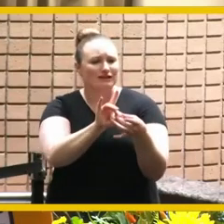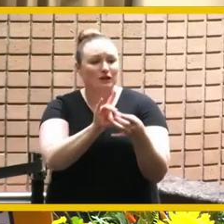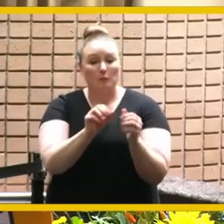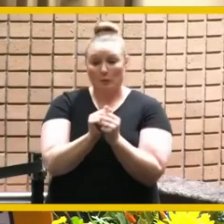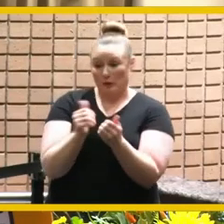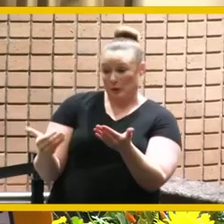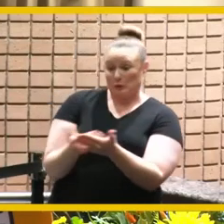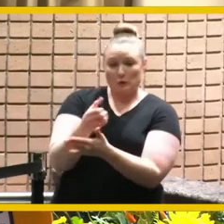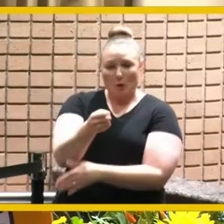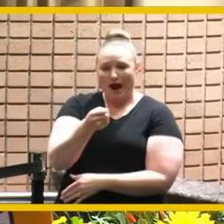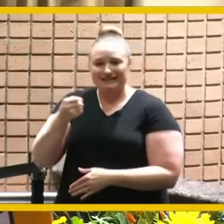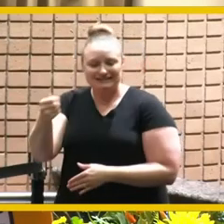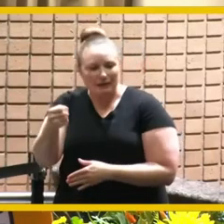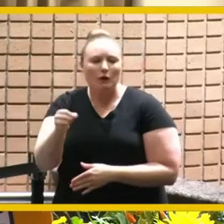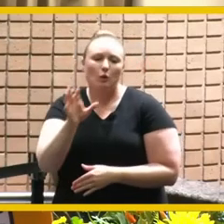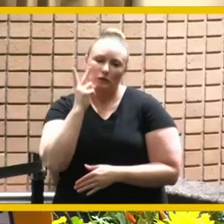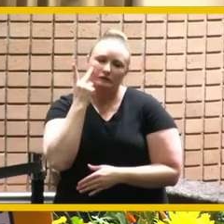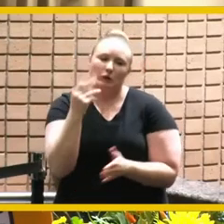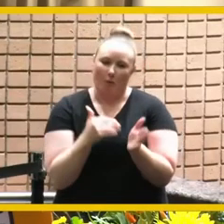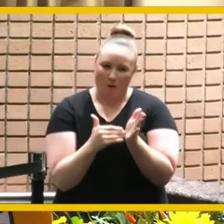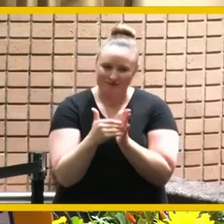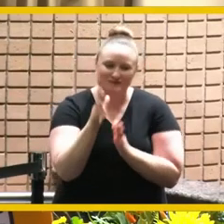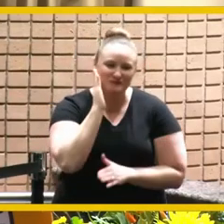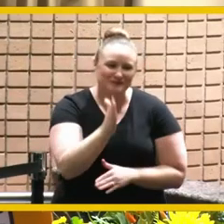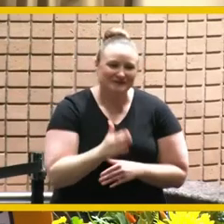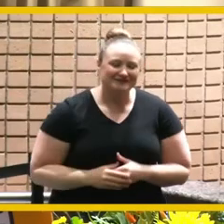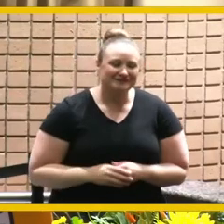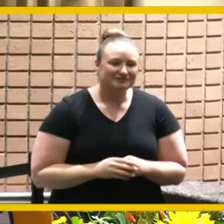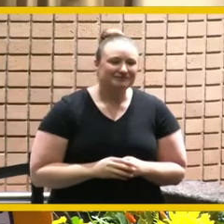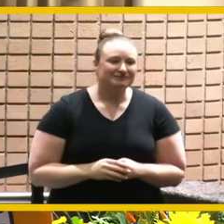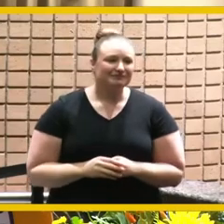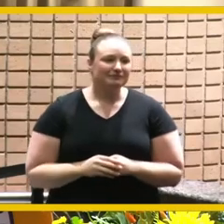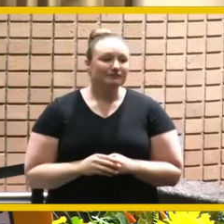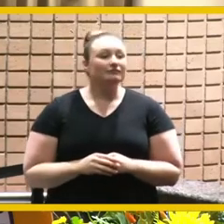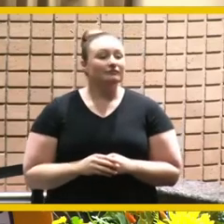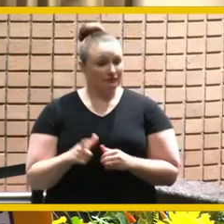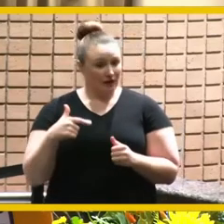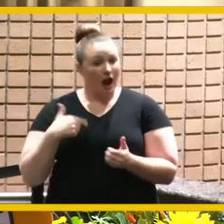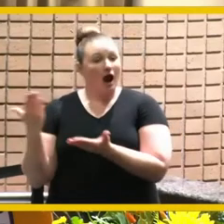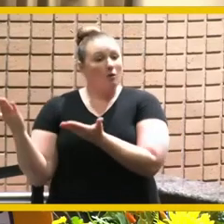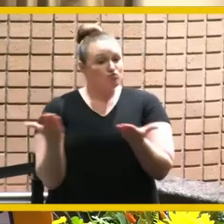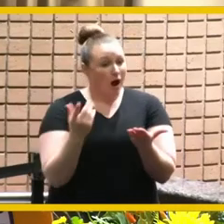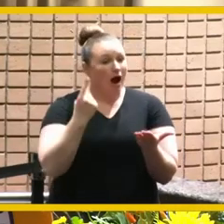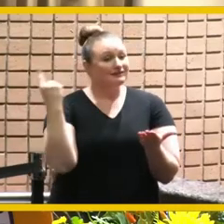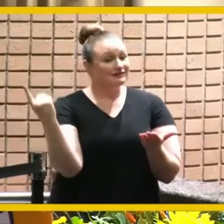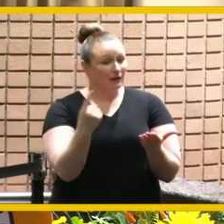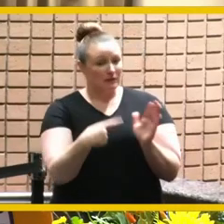to see plenty of you and we um i did bring you something today just because i know you